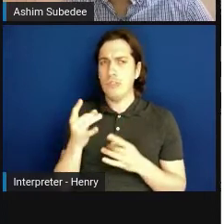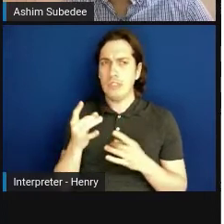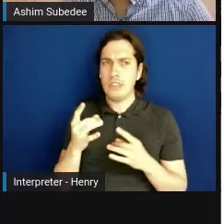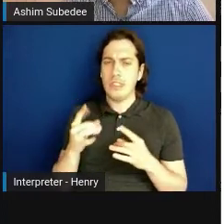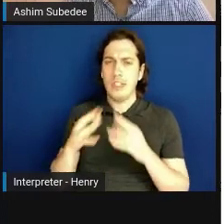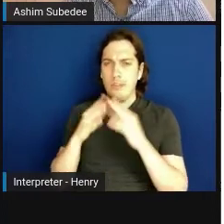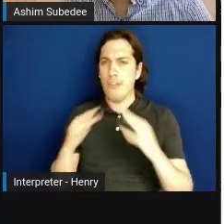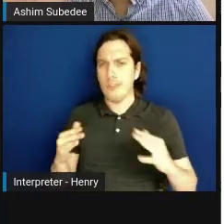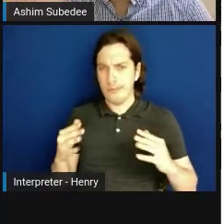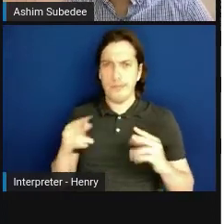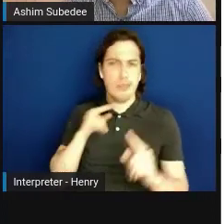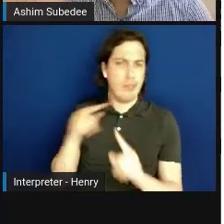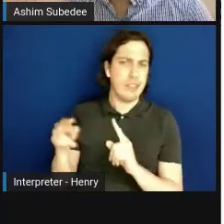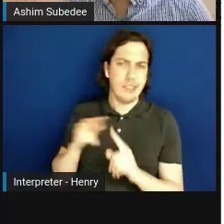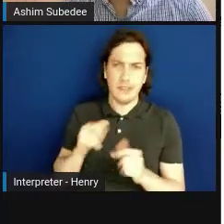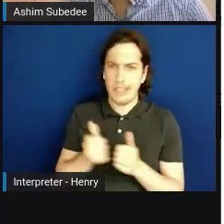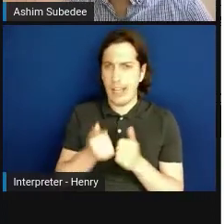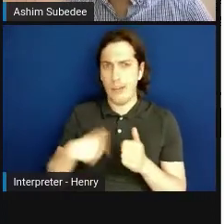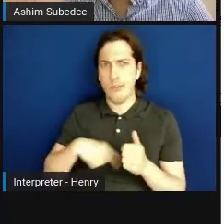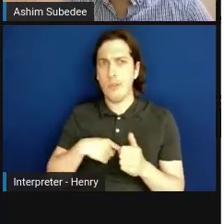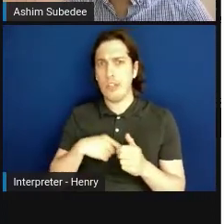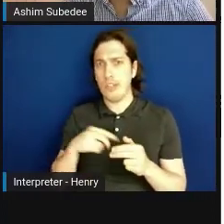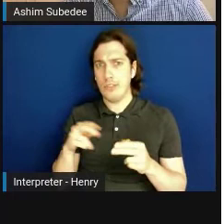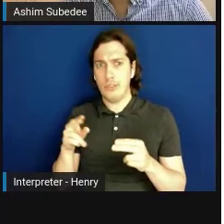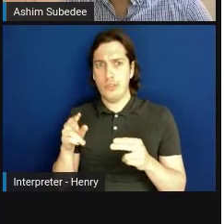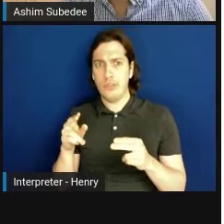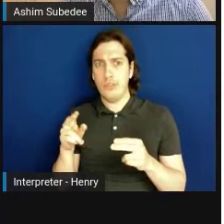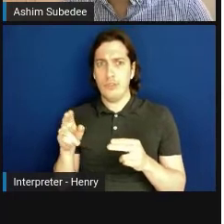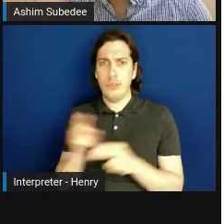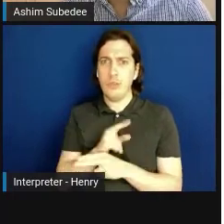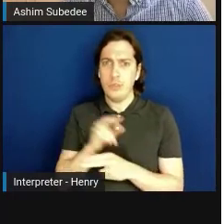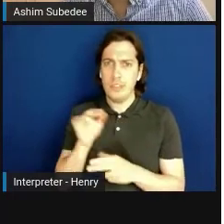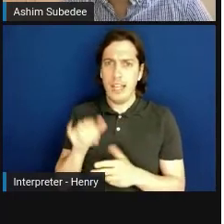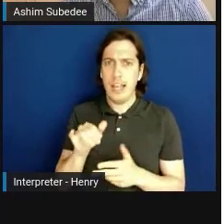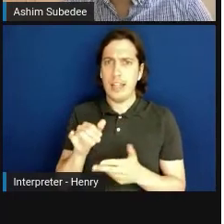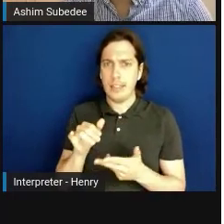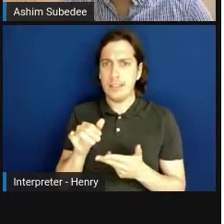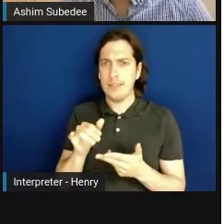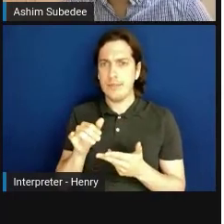and how we can use that as a seed to come up with impactful innovations.